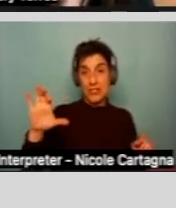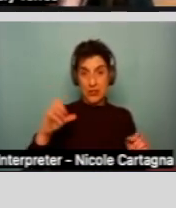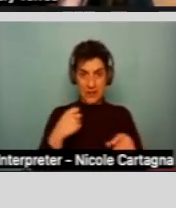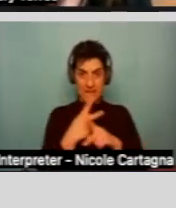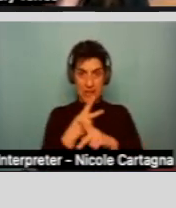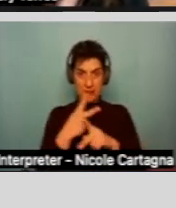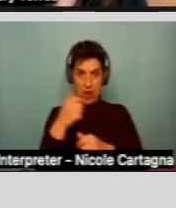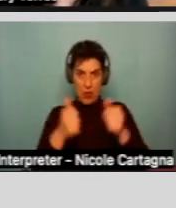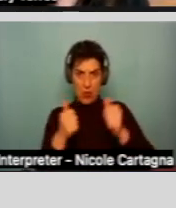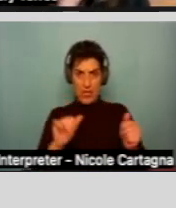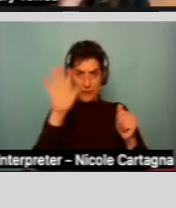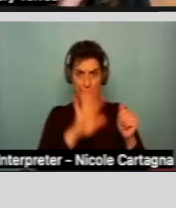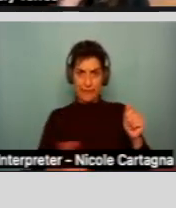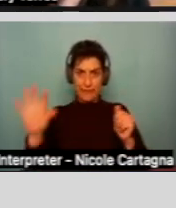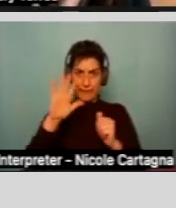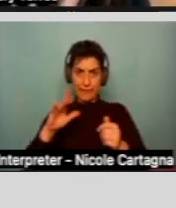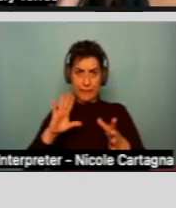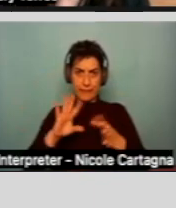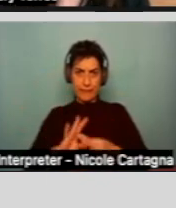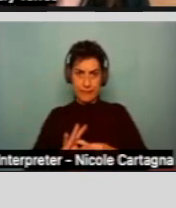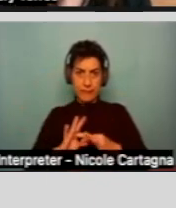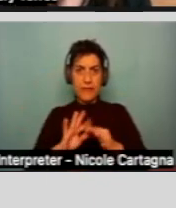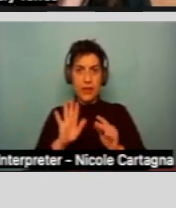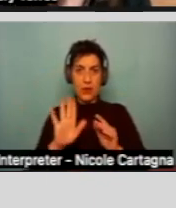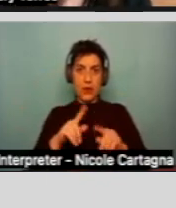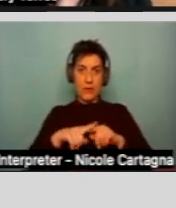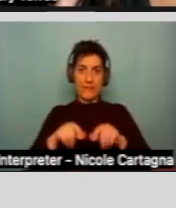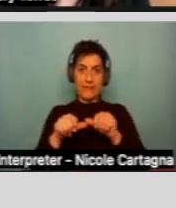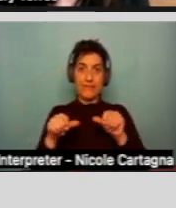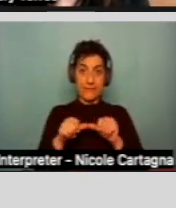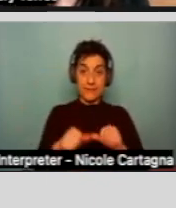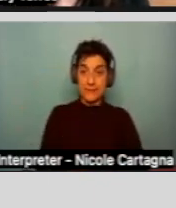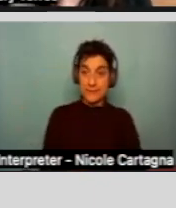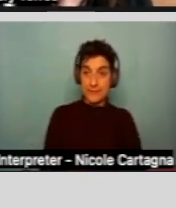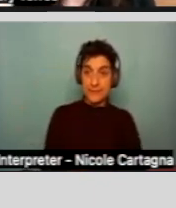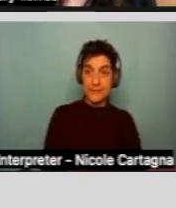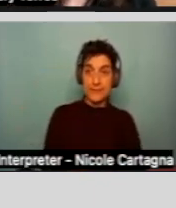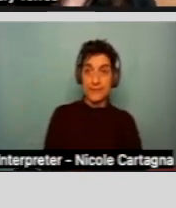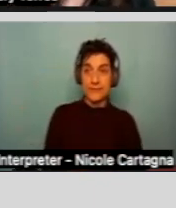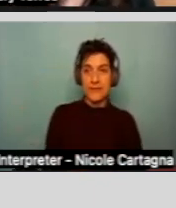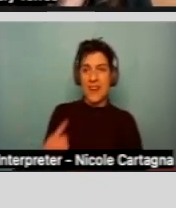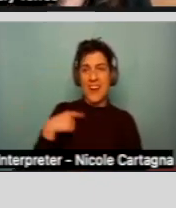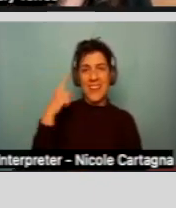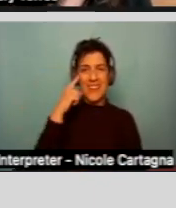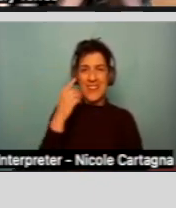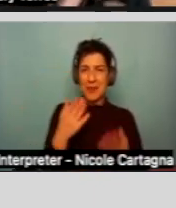center you belong to, depending on where you live. And I think there might be a link or an ID sent out.